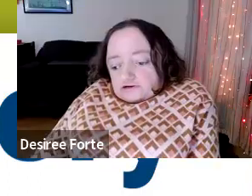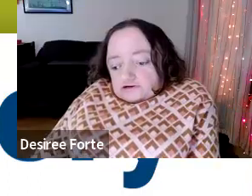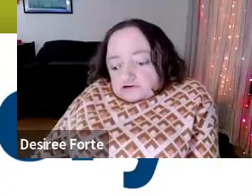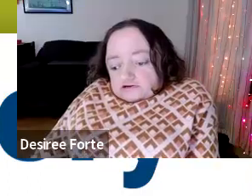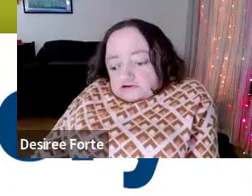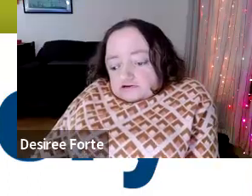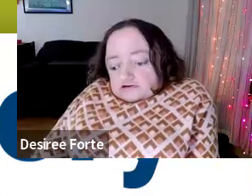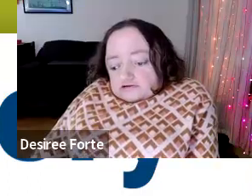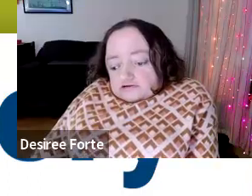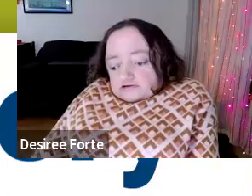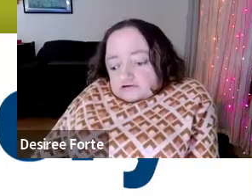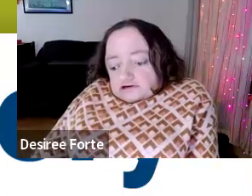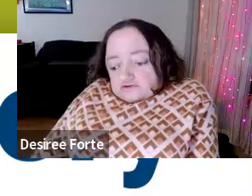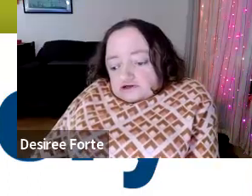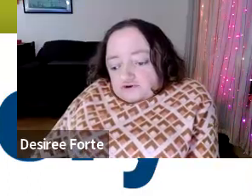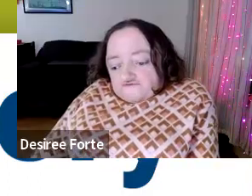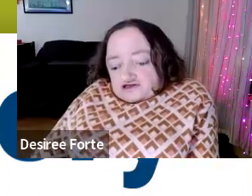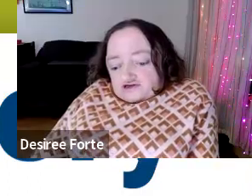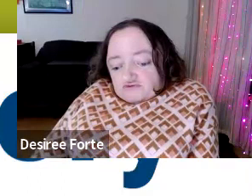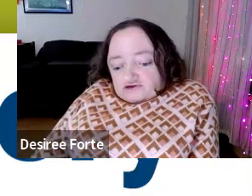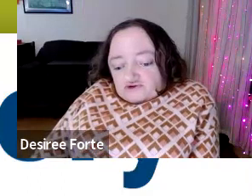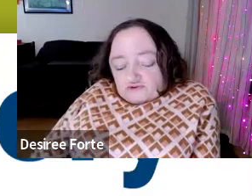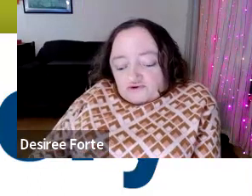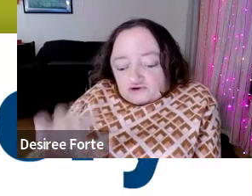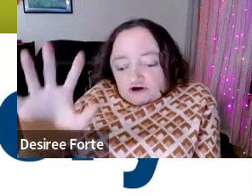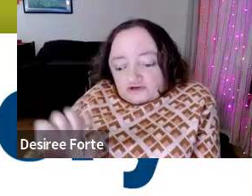: One last thing before I get started have I spotlighted everyone in our group he was going to be speaking?